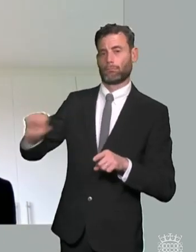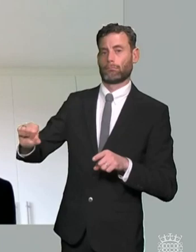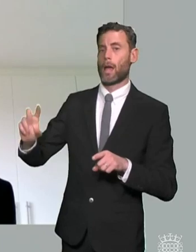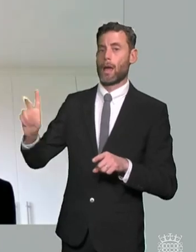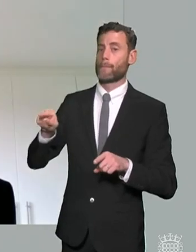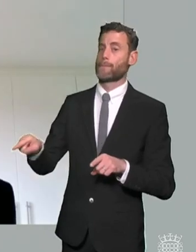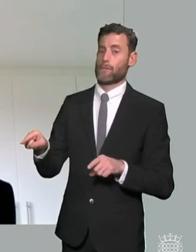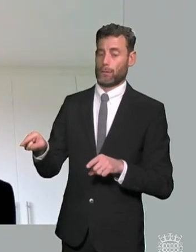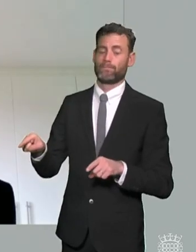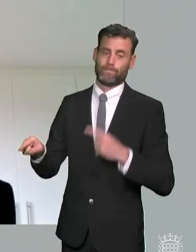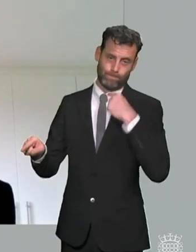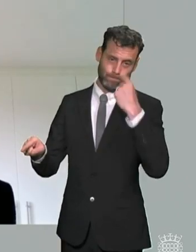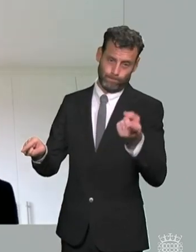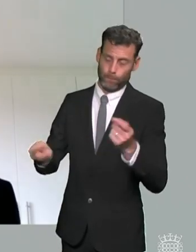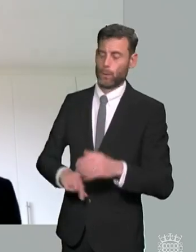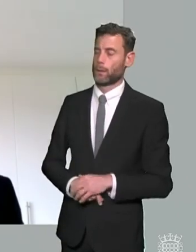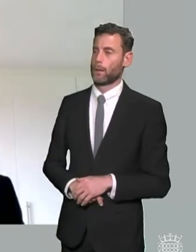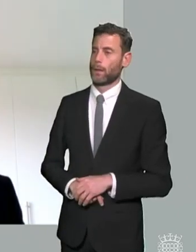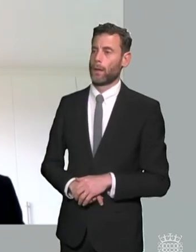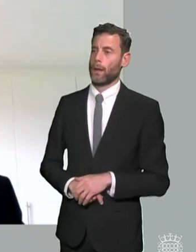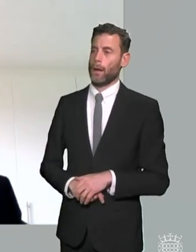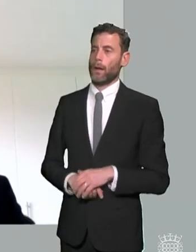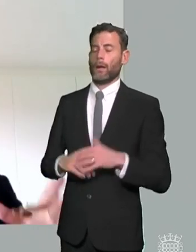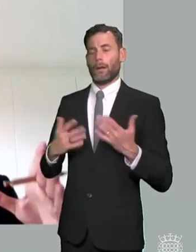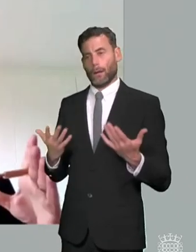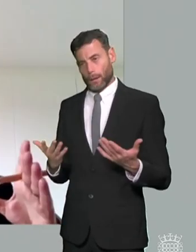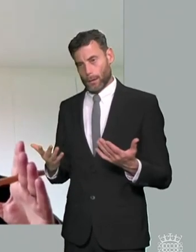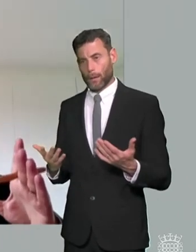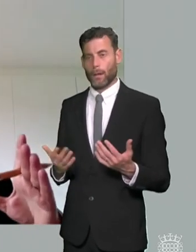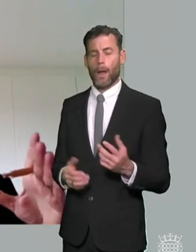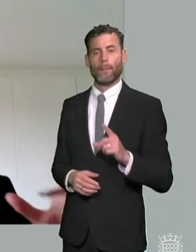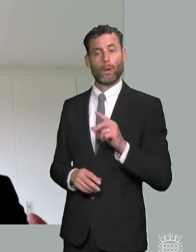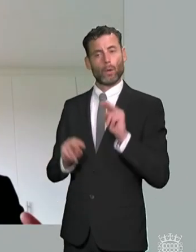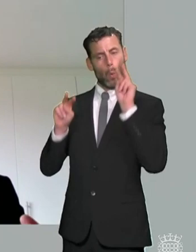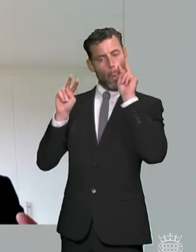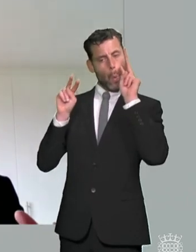what we do as a panacea for all ills is that and we can only look at the system prior to